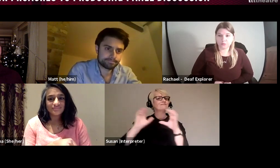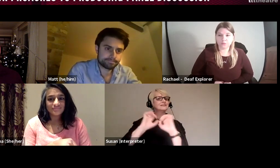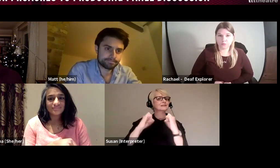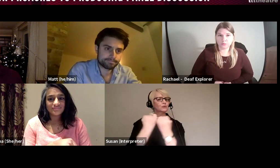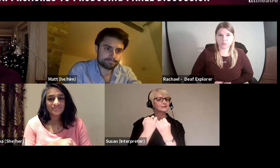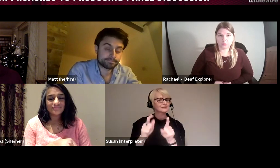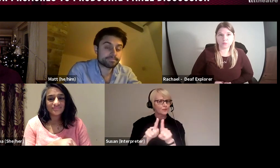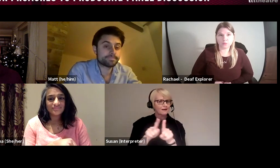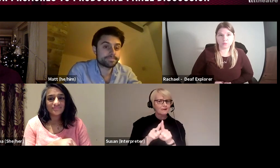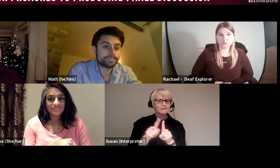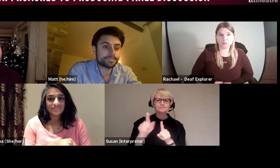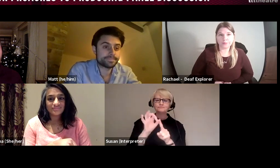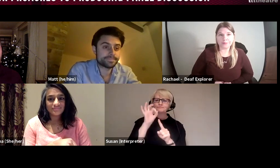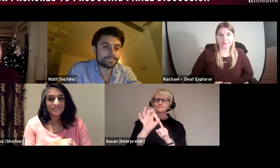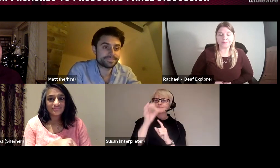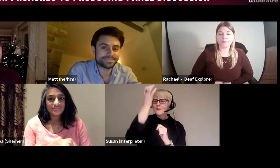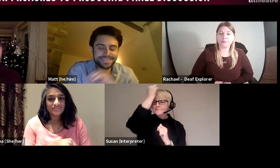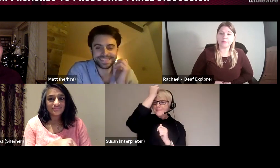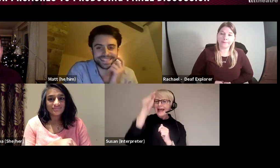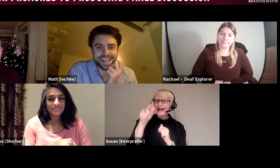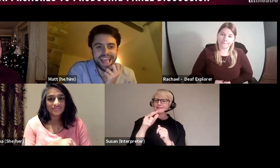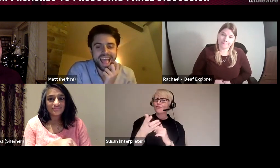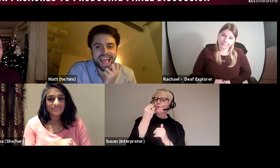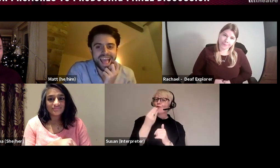Matt, what did you learn from working with Deepa? And from your work?